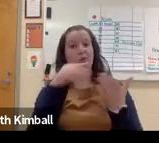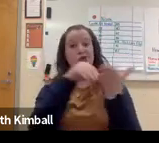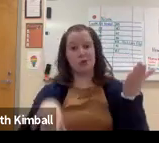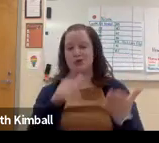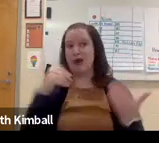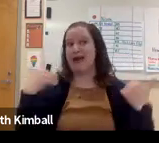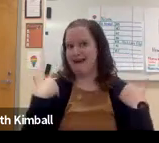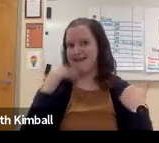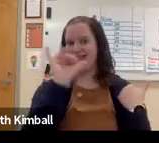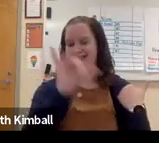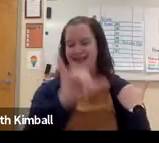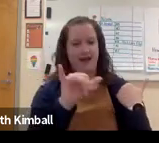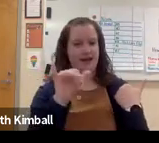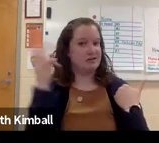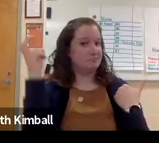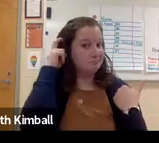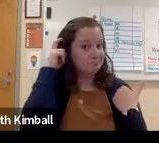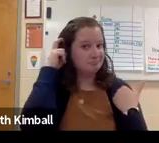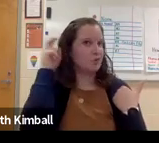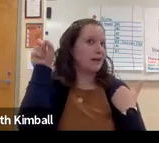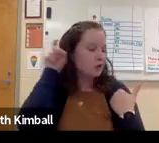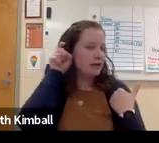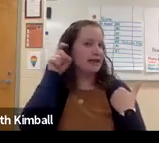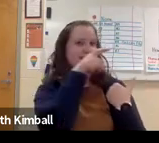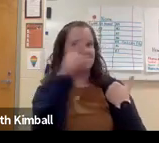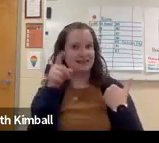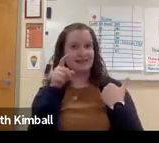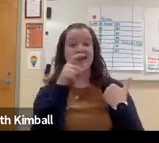and separating that from spoken language. So that could be a little bit overwhelming